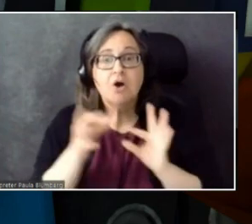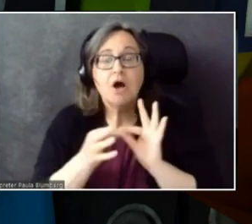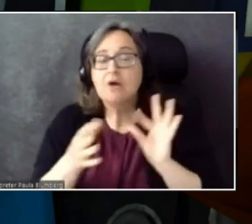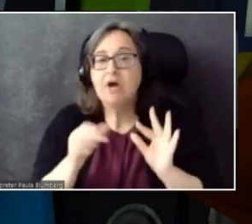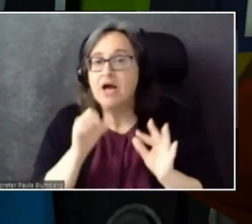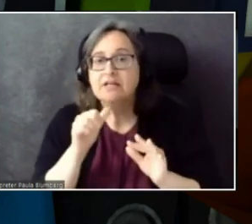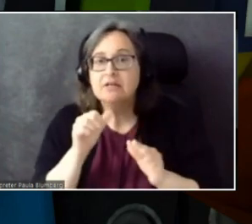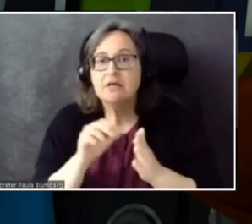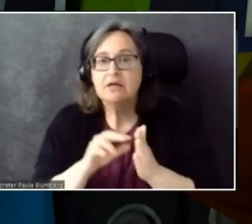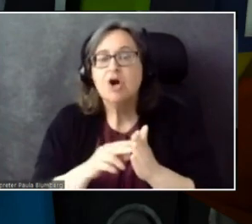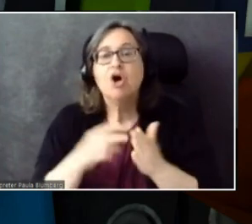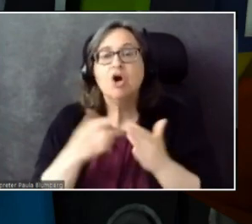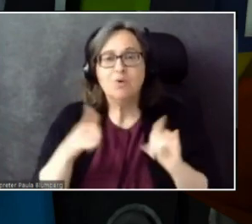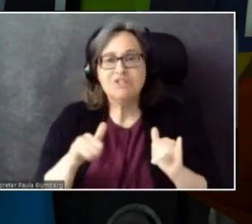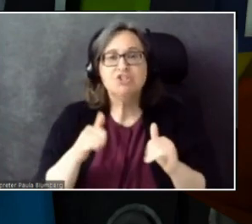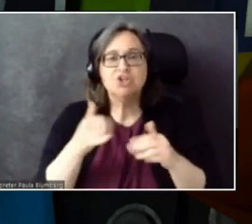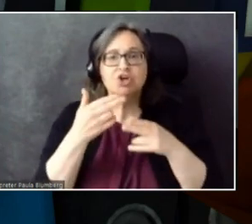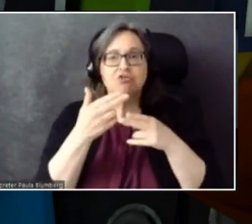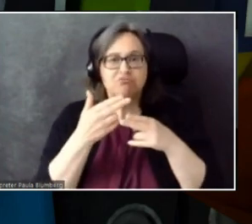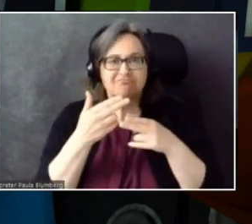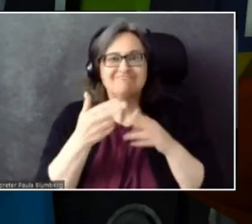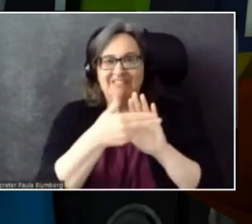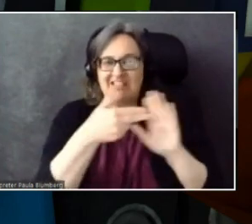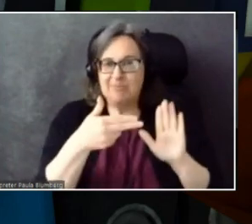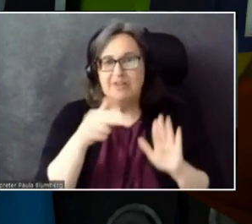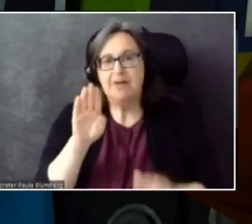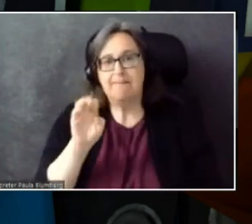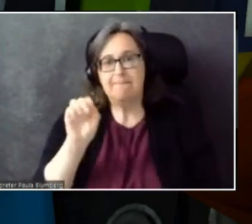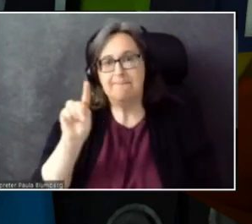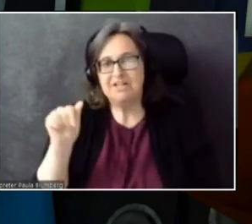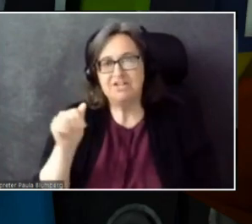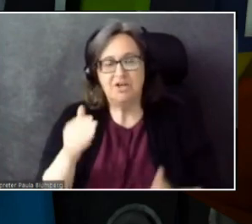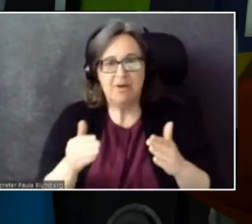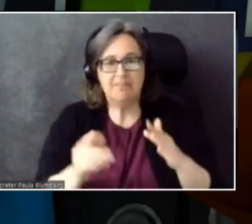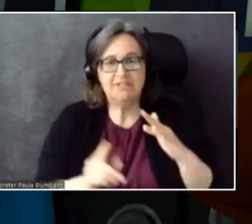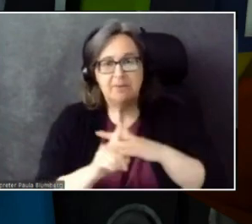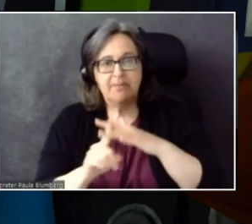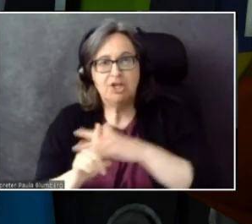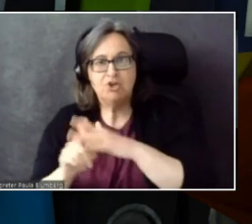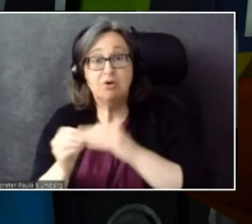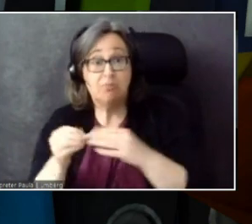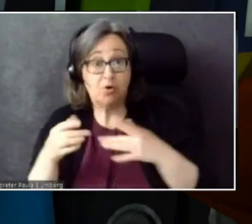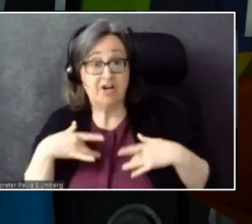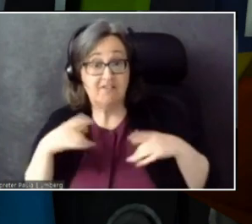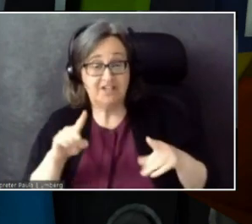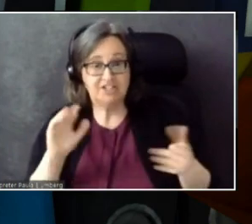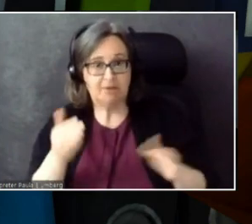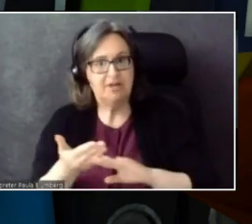We're still calling it a beta. You might have noticed that it's appearing in more events than it used to, and that's a good thing.